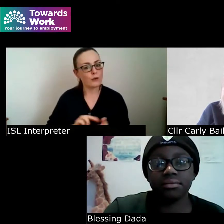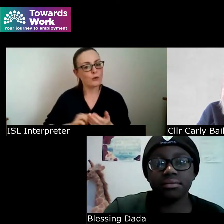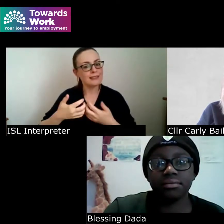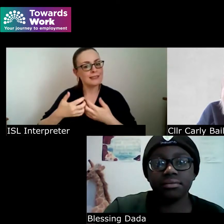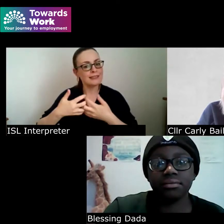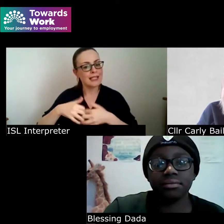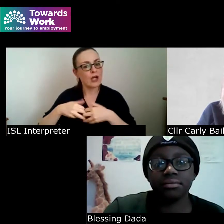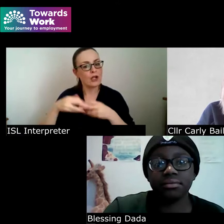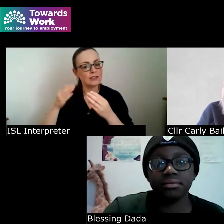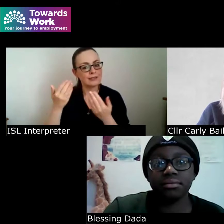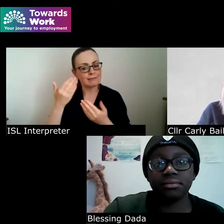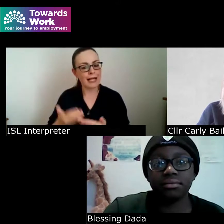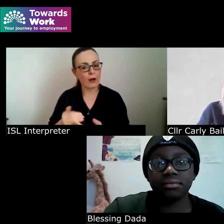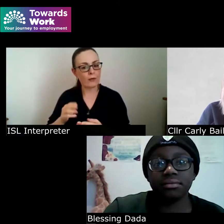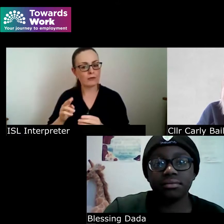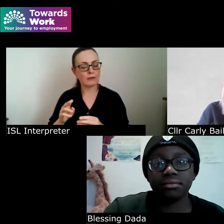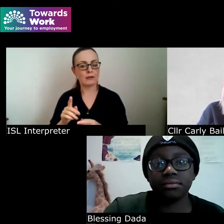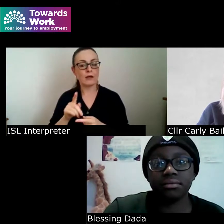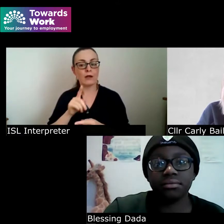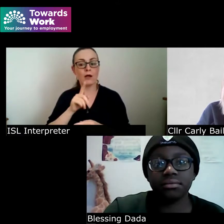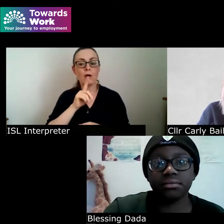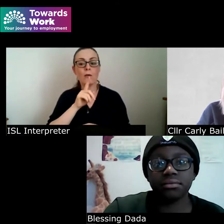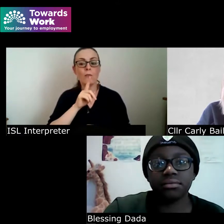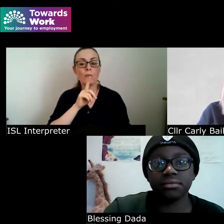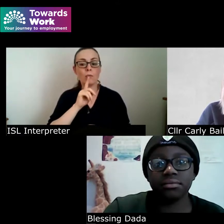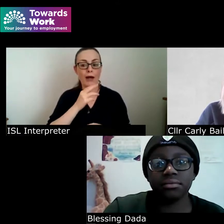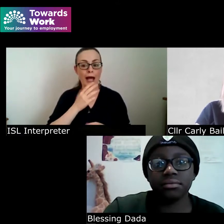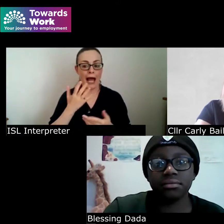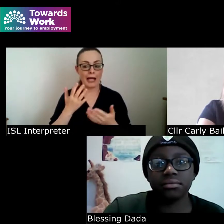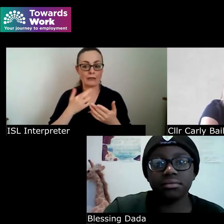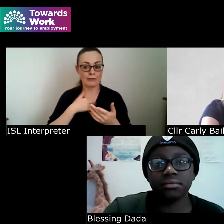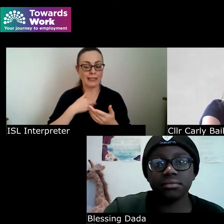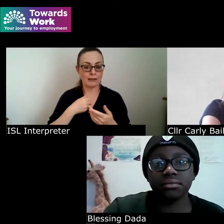really the two drivers for me as to how I've gotten here has been education